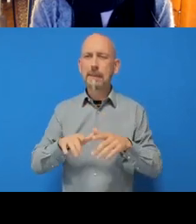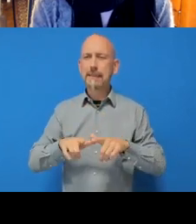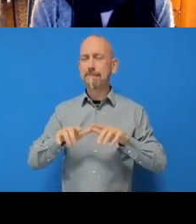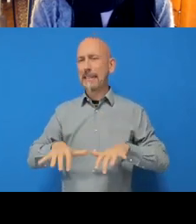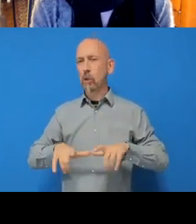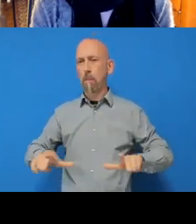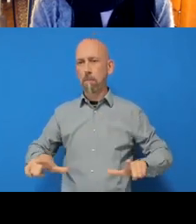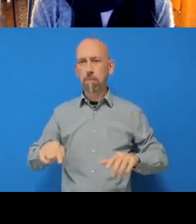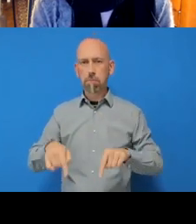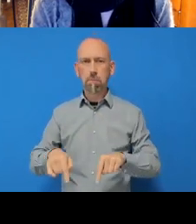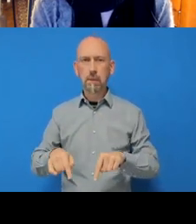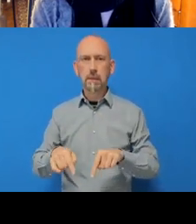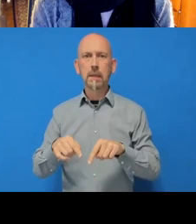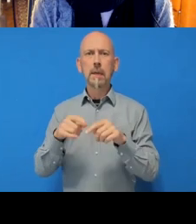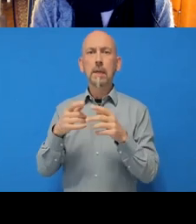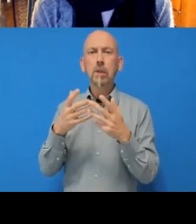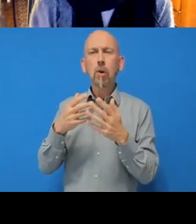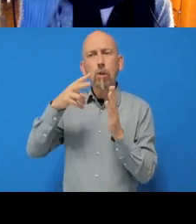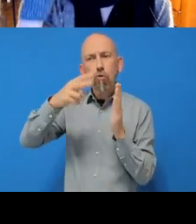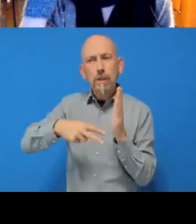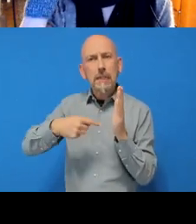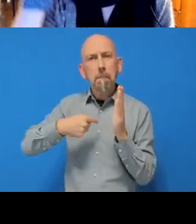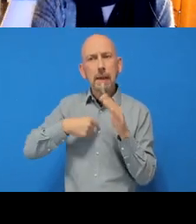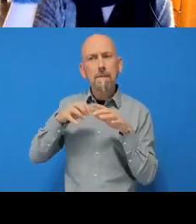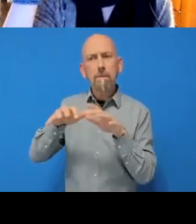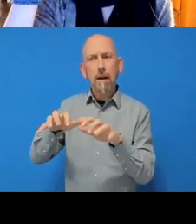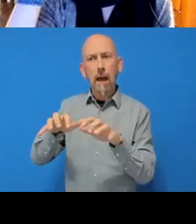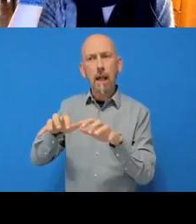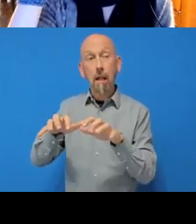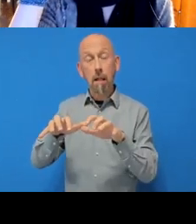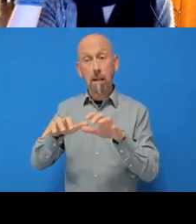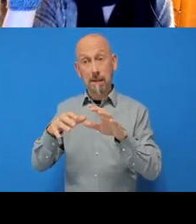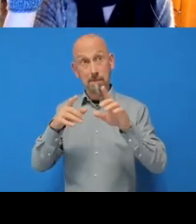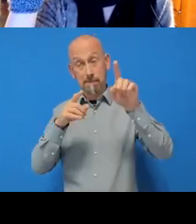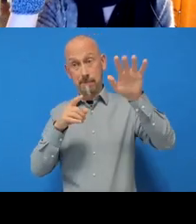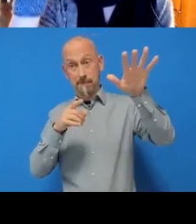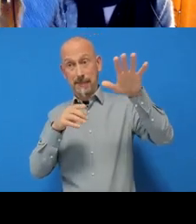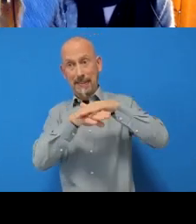there right, so the README file is already in the cloud, it's already up-to-date,